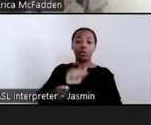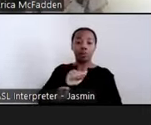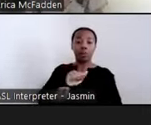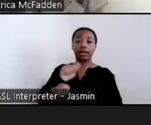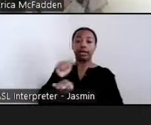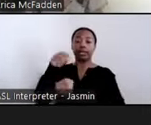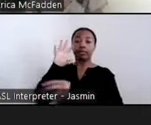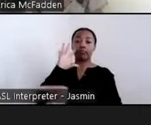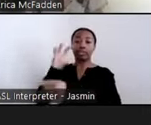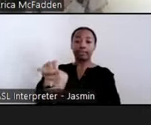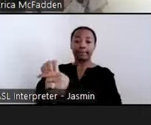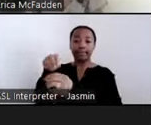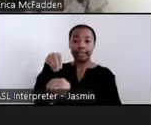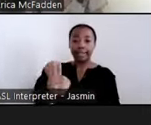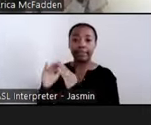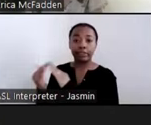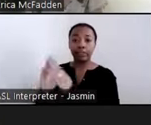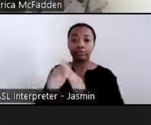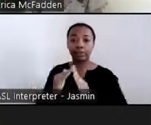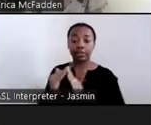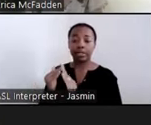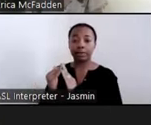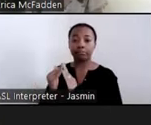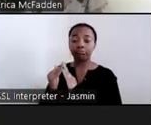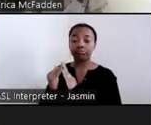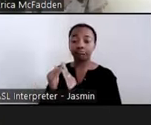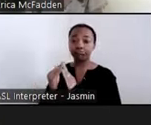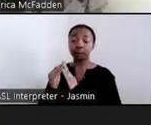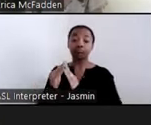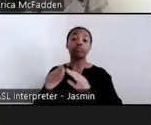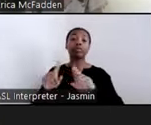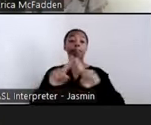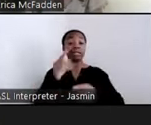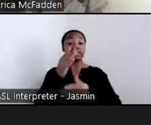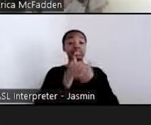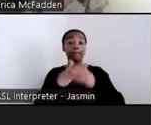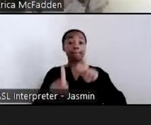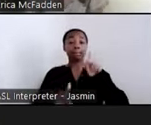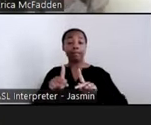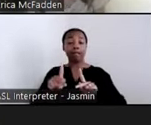remain in institutions because there aren’t many options. That is why a critical